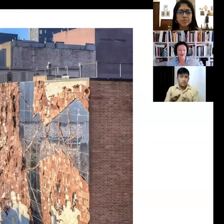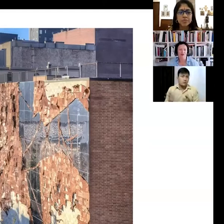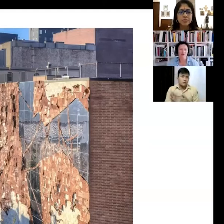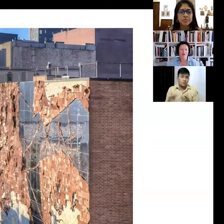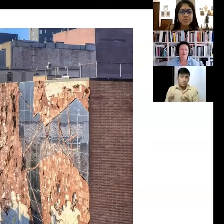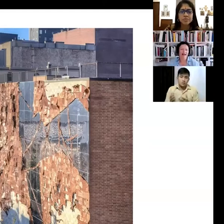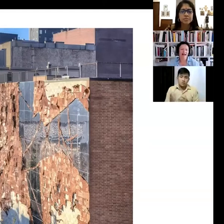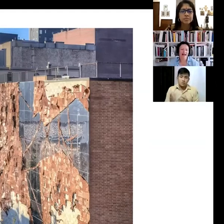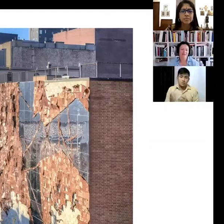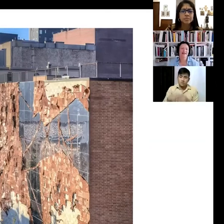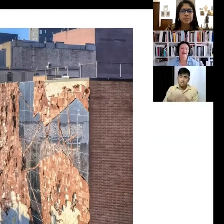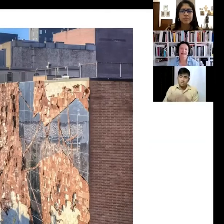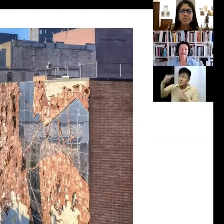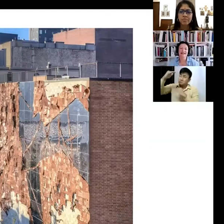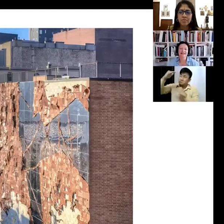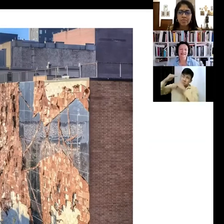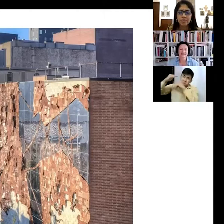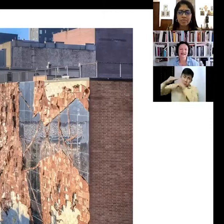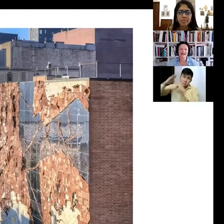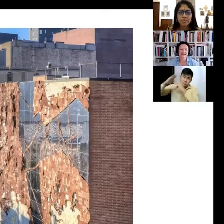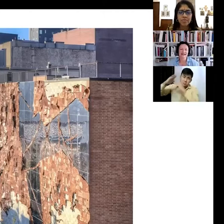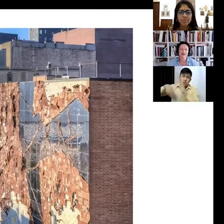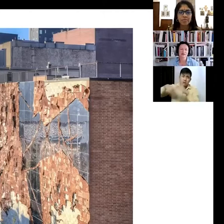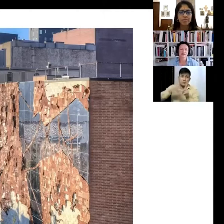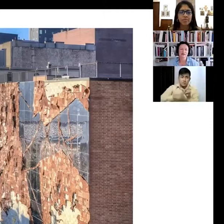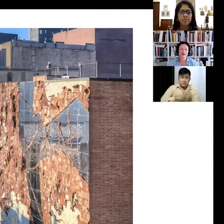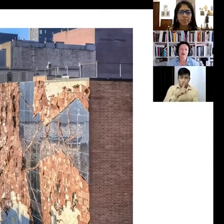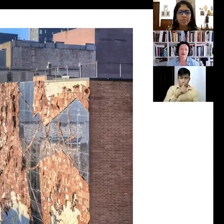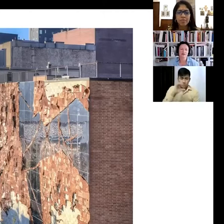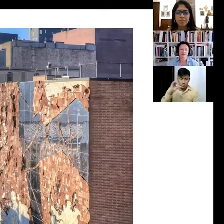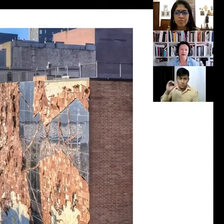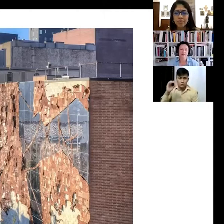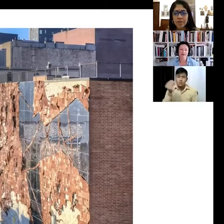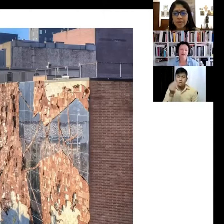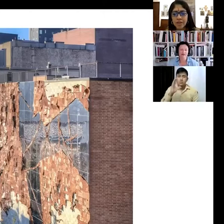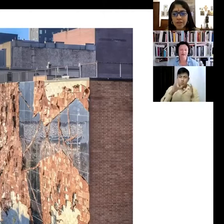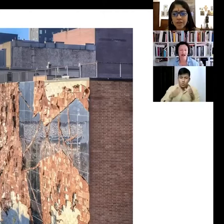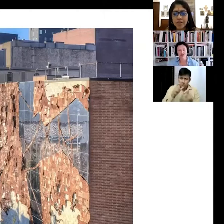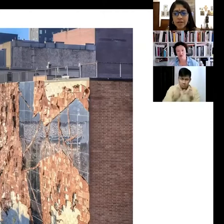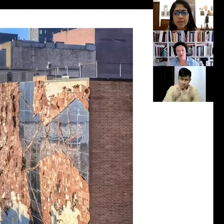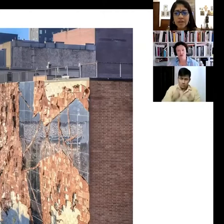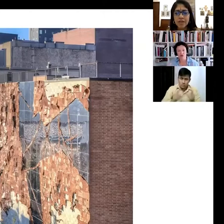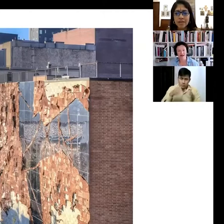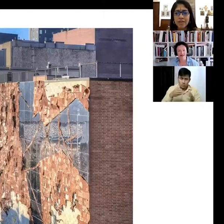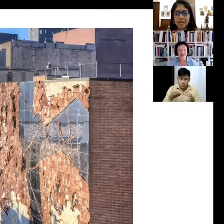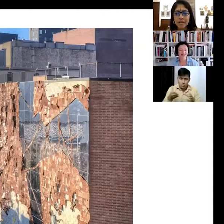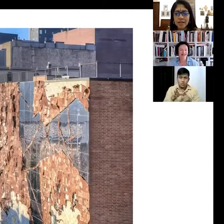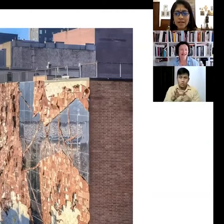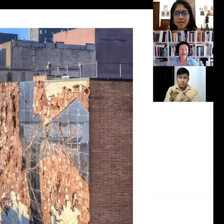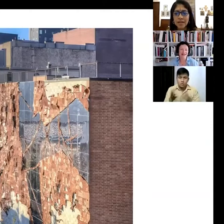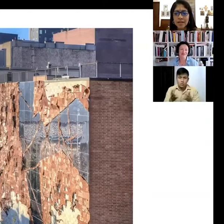on top of you... but then in 1999 a group of community members, actually was just two guys, and